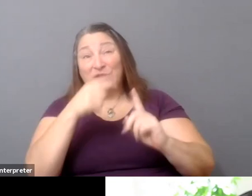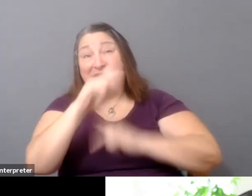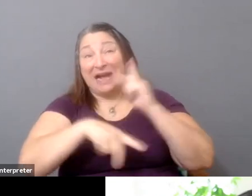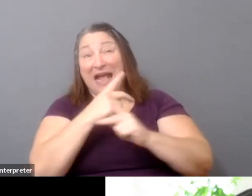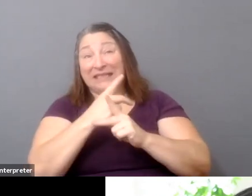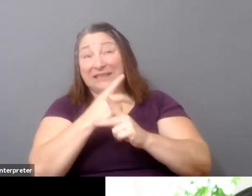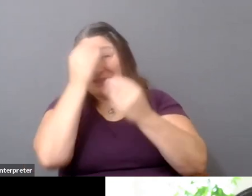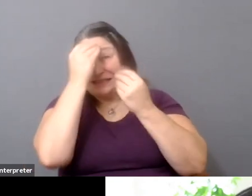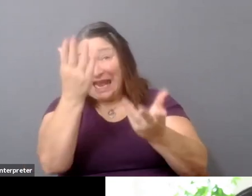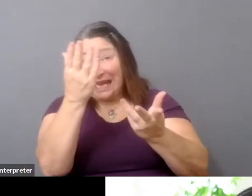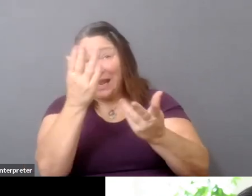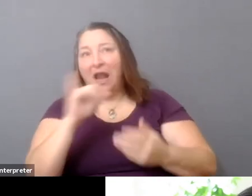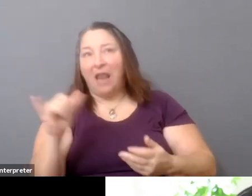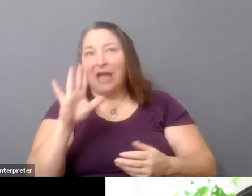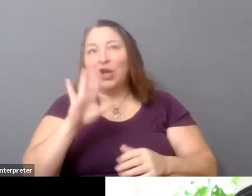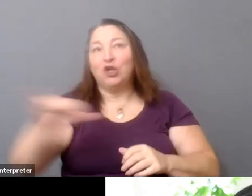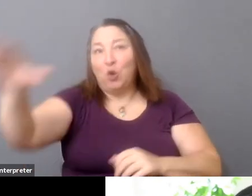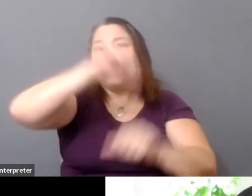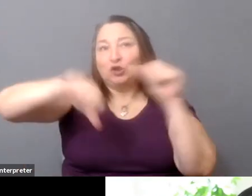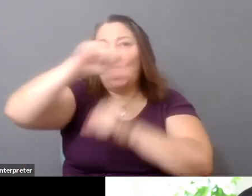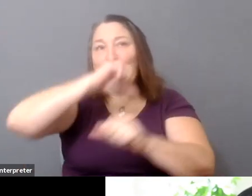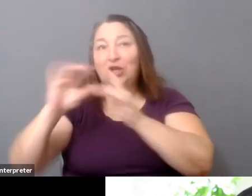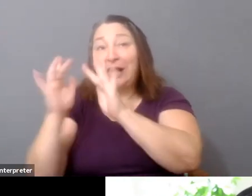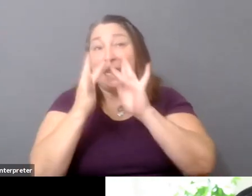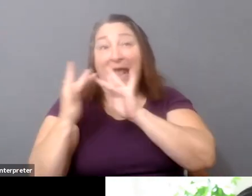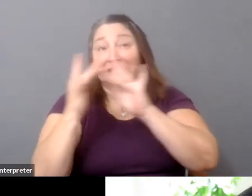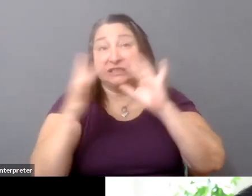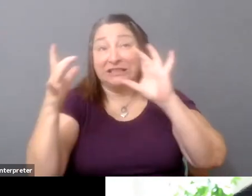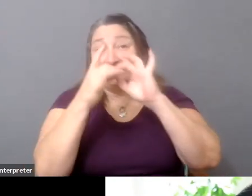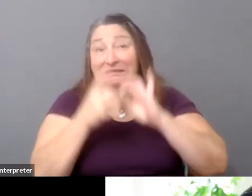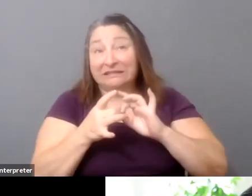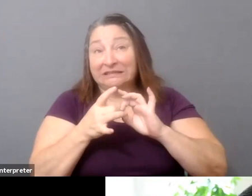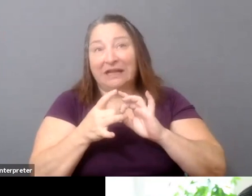is an incredibly powerful source of energy.